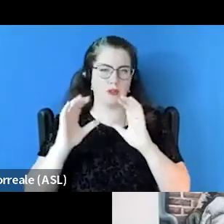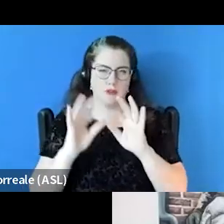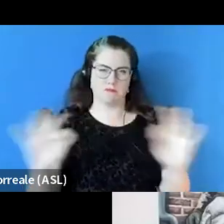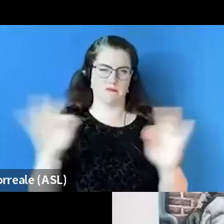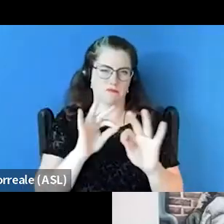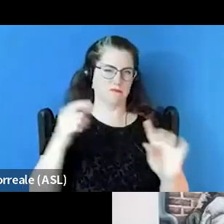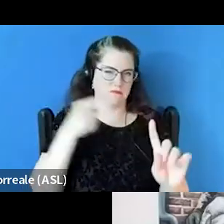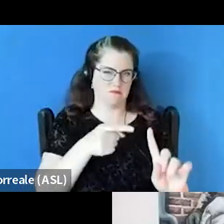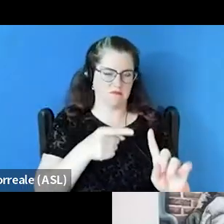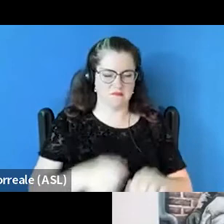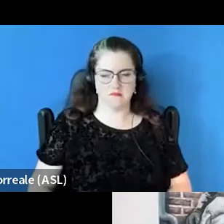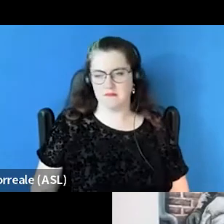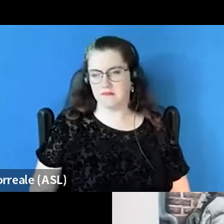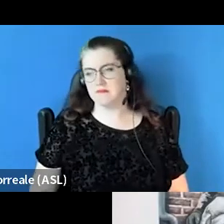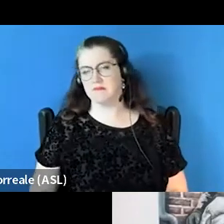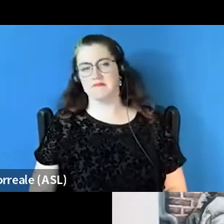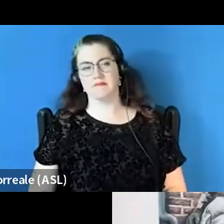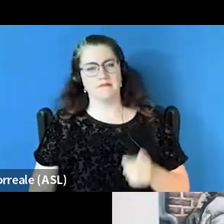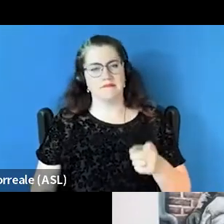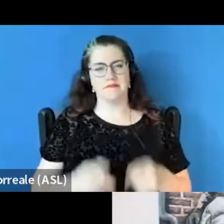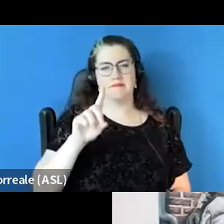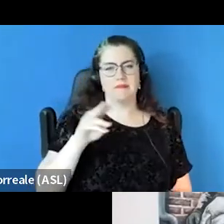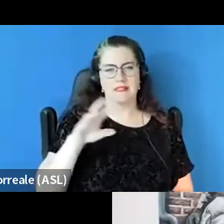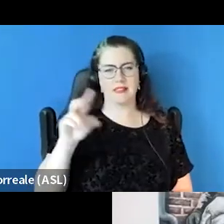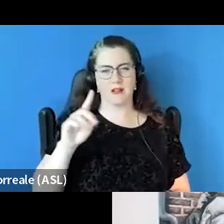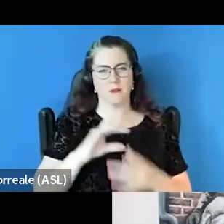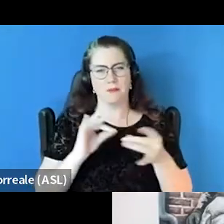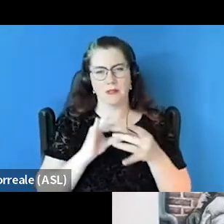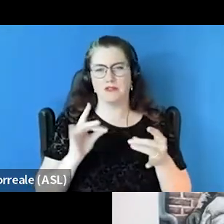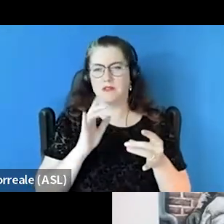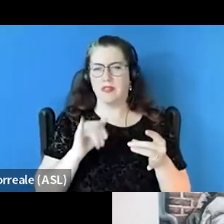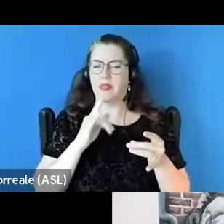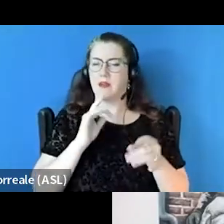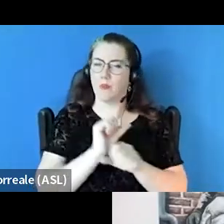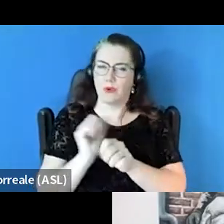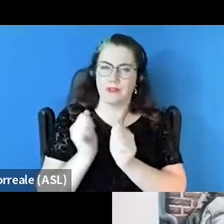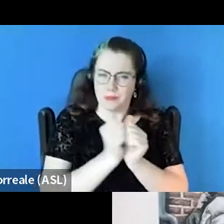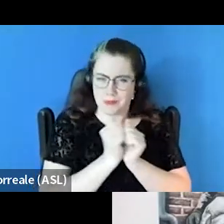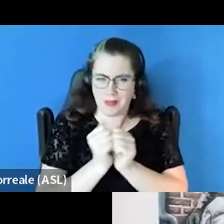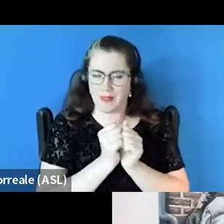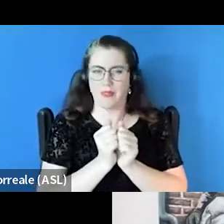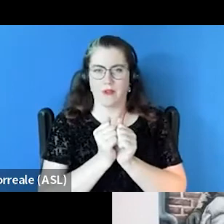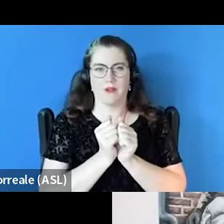Everybody like Donald mentioned, a synergy of communicating and working together and decriminalizing